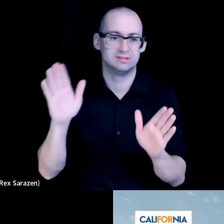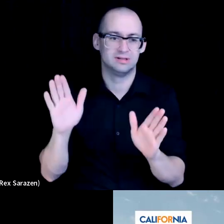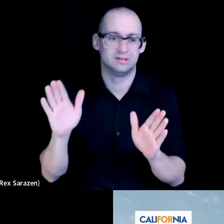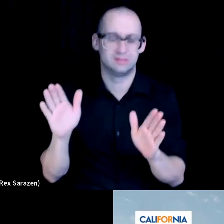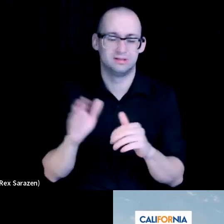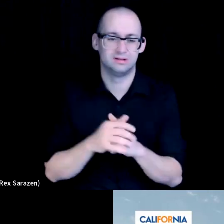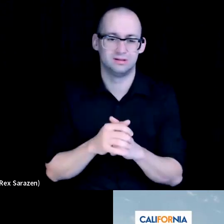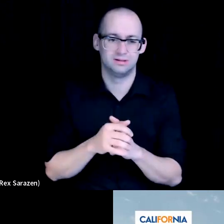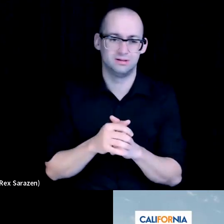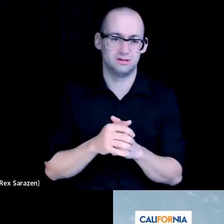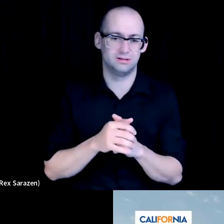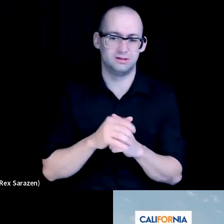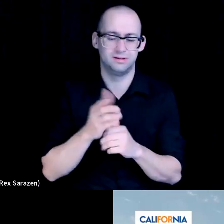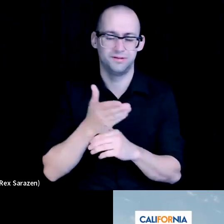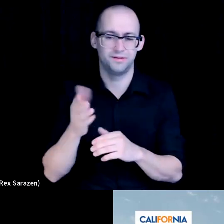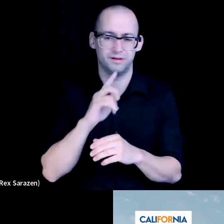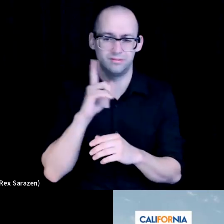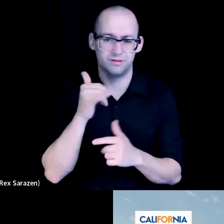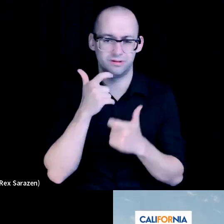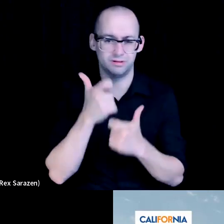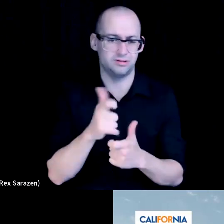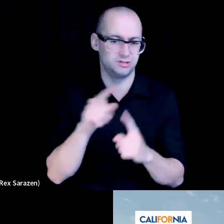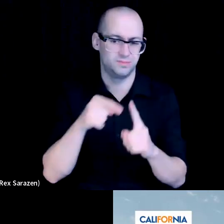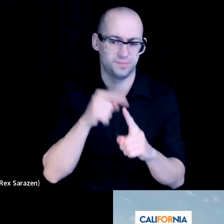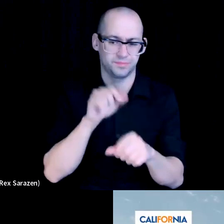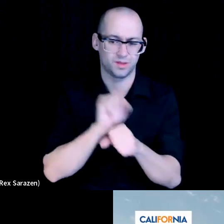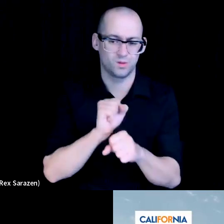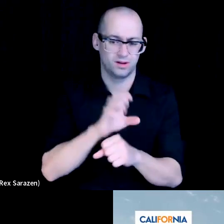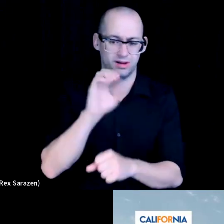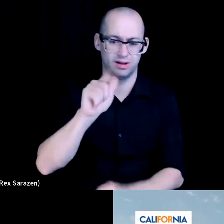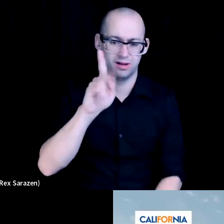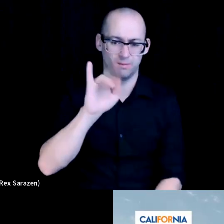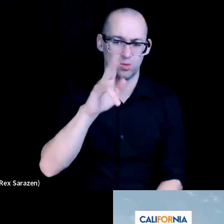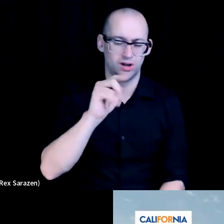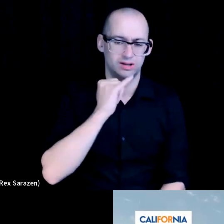I think the thing that was really interesting about the work that Calbright's doing is how